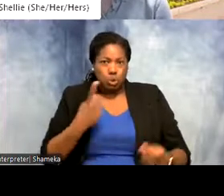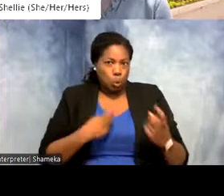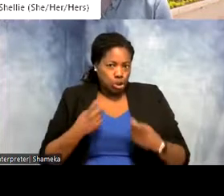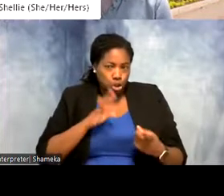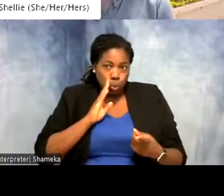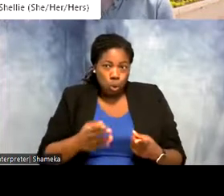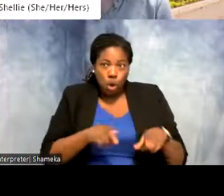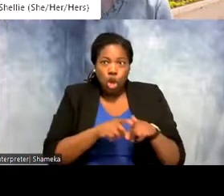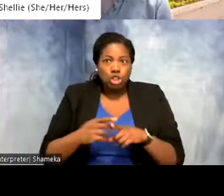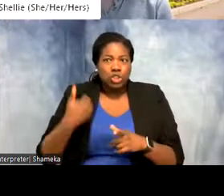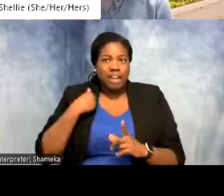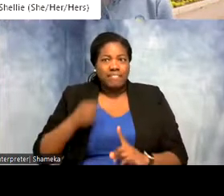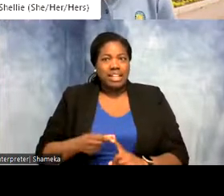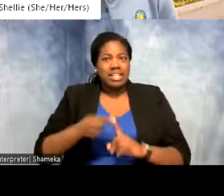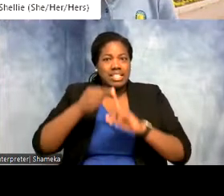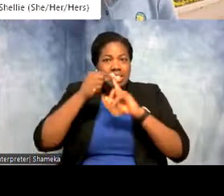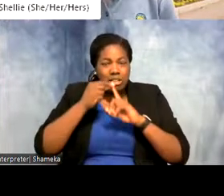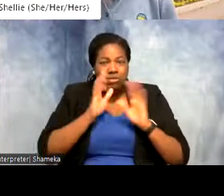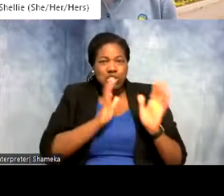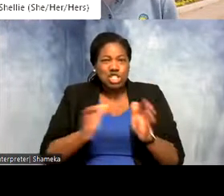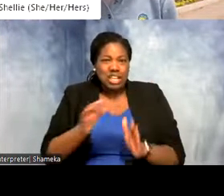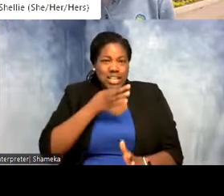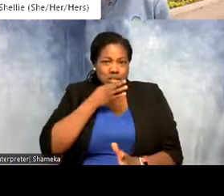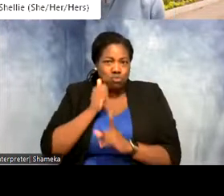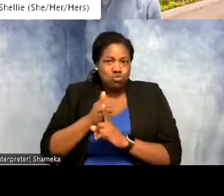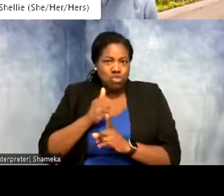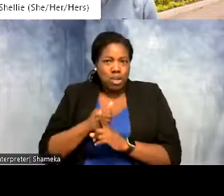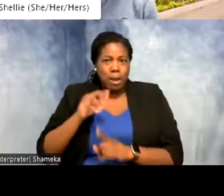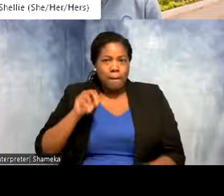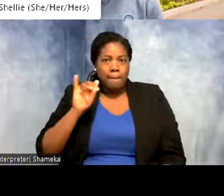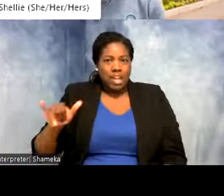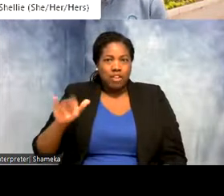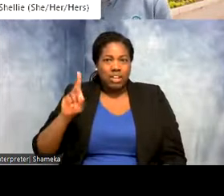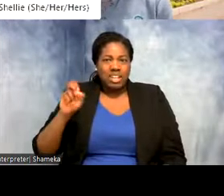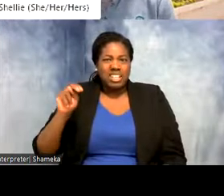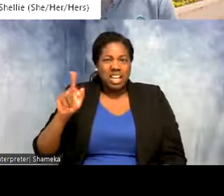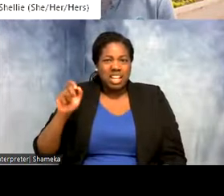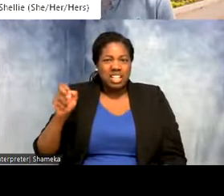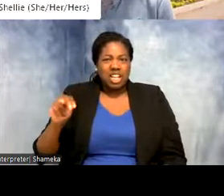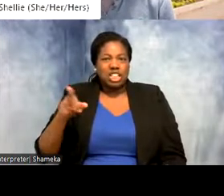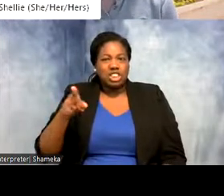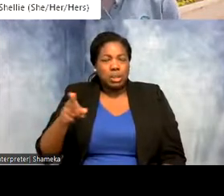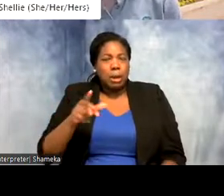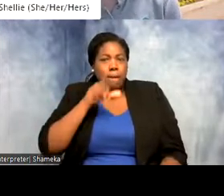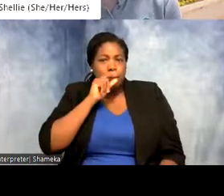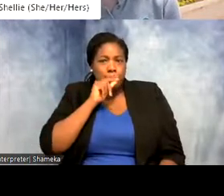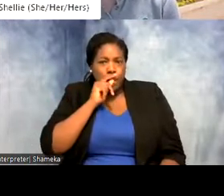have a very special chat expert, Mary Deinlein, bird conservation and education specialist at